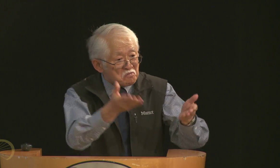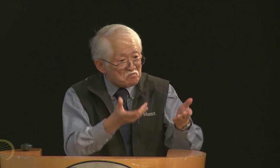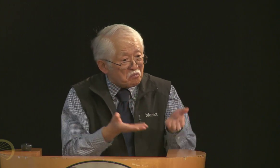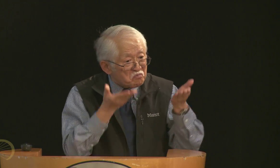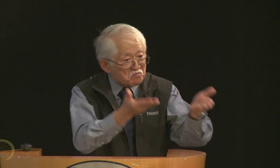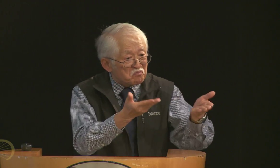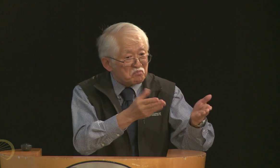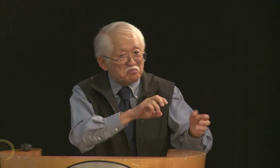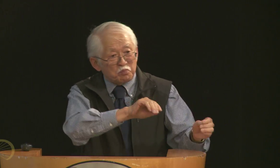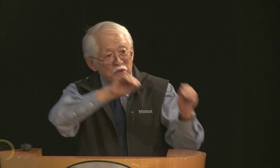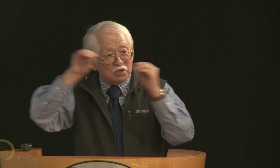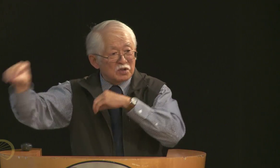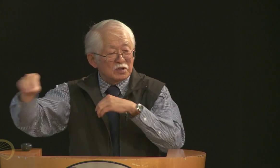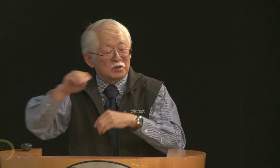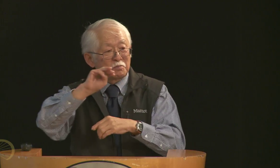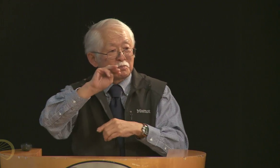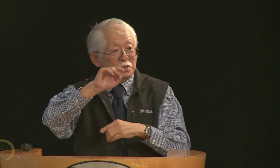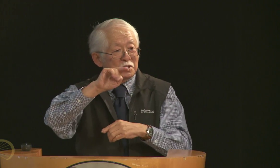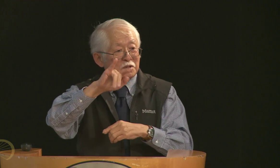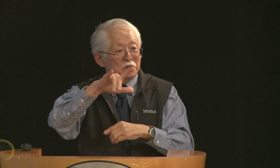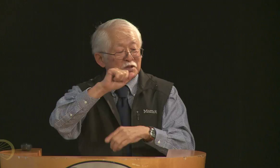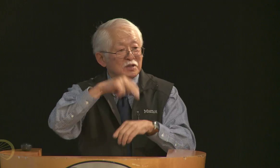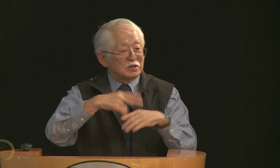and Delight saw that, and offered them